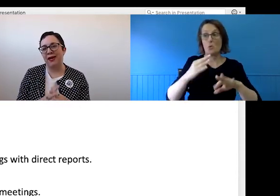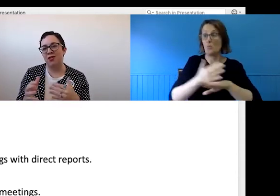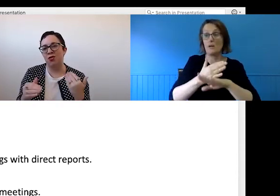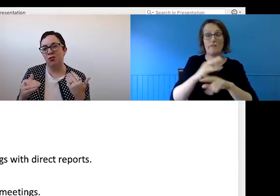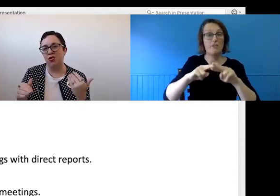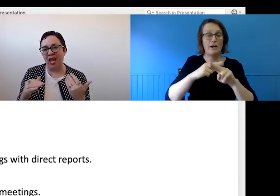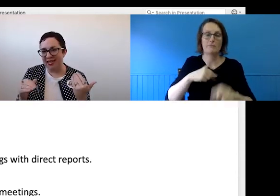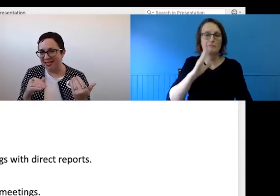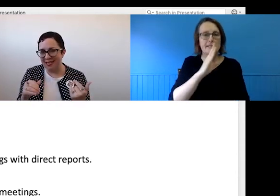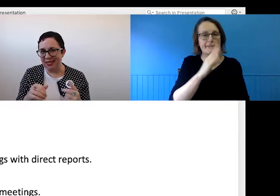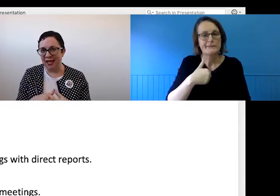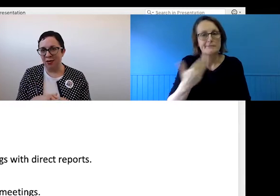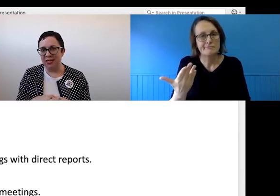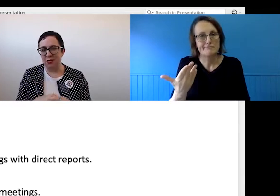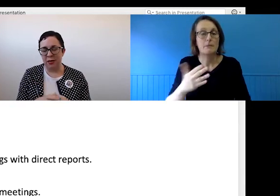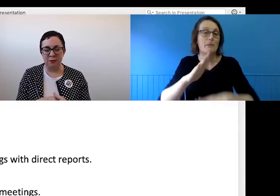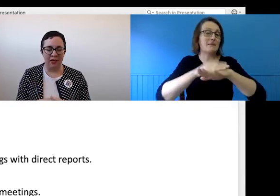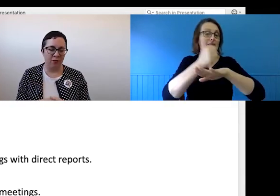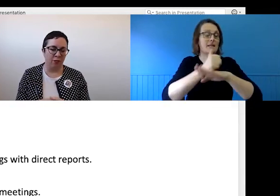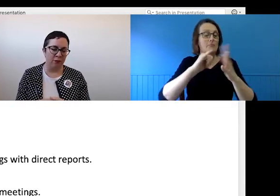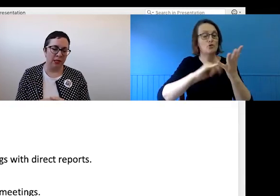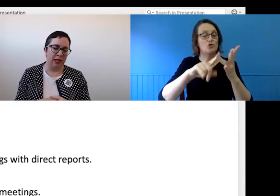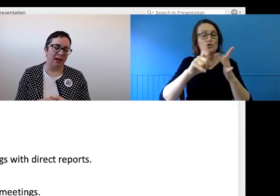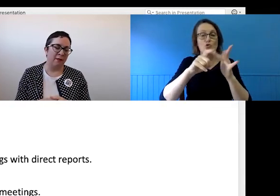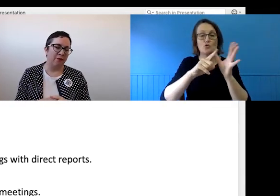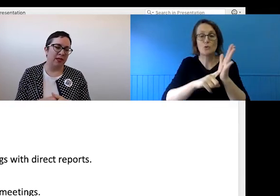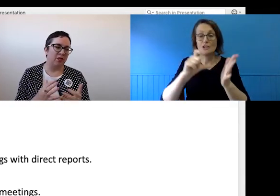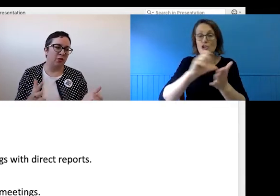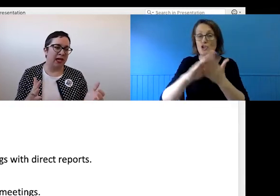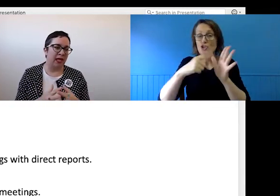up a social chat on a text-based platform is a good way to keep